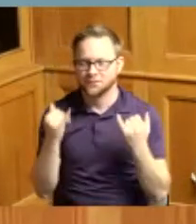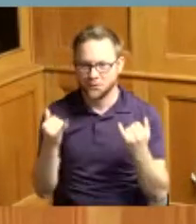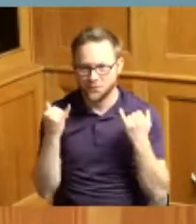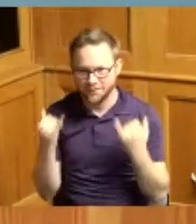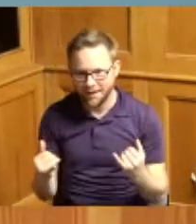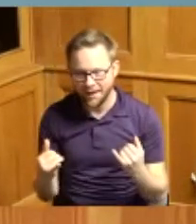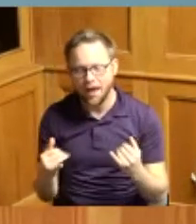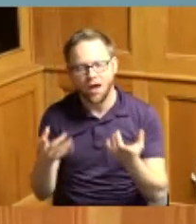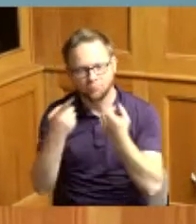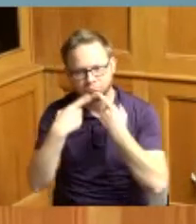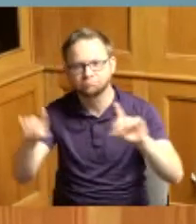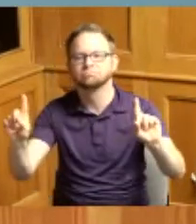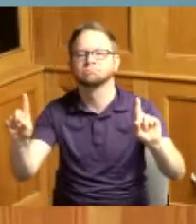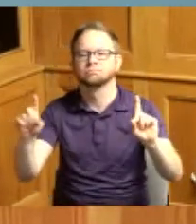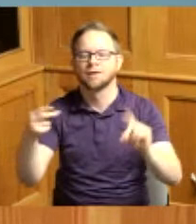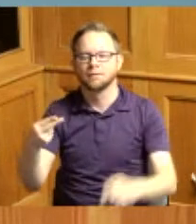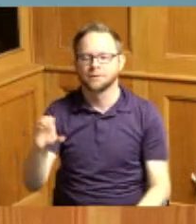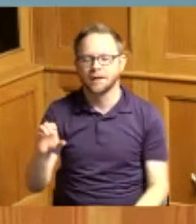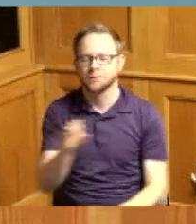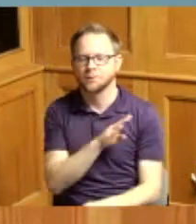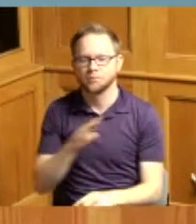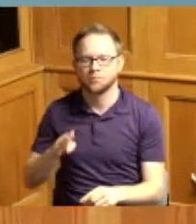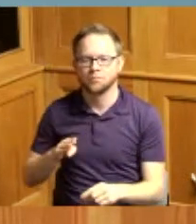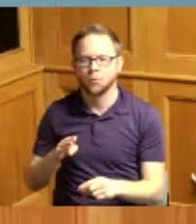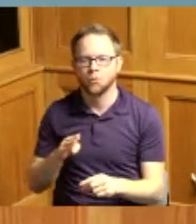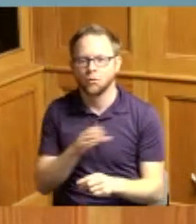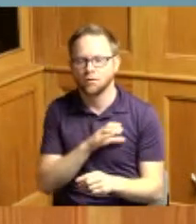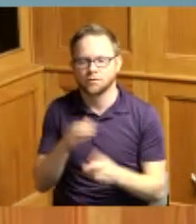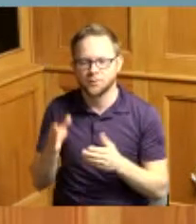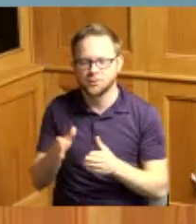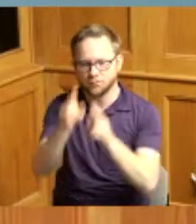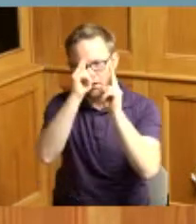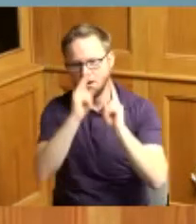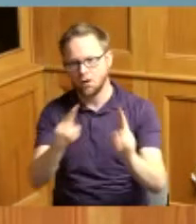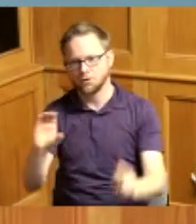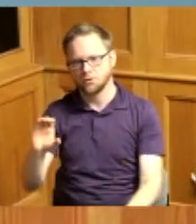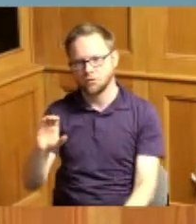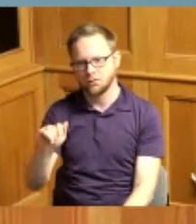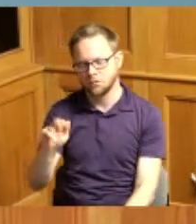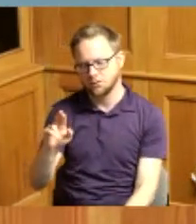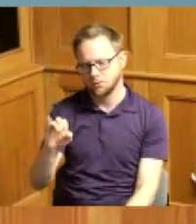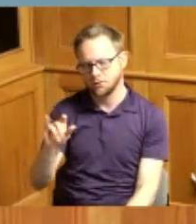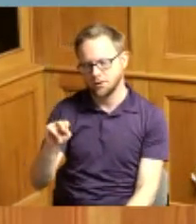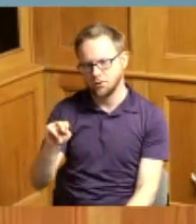proclaimed Hamilton County Board of Commissioners honors Carolyn Jones for her contributions to the